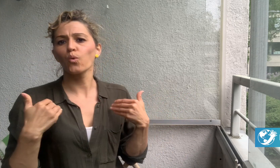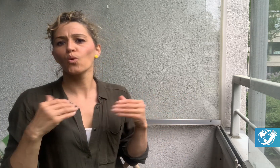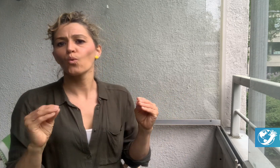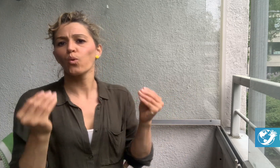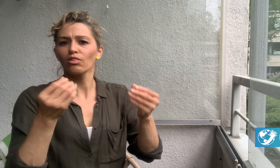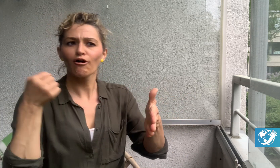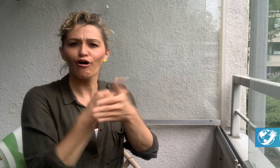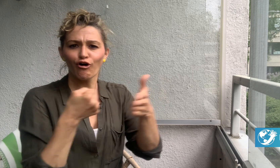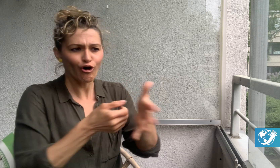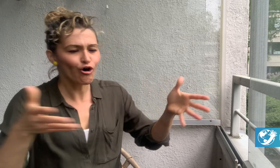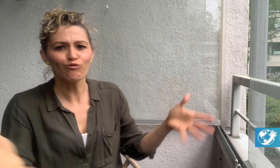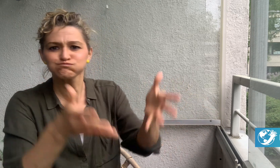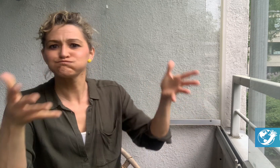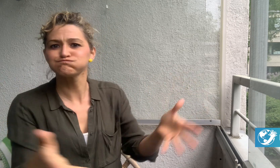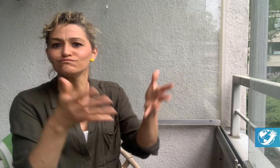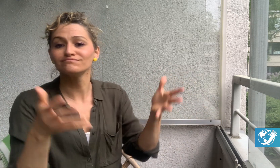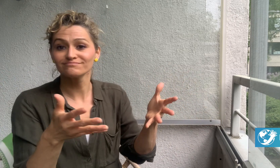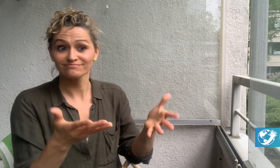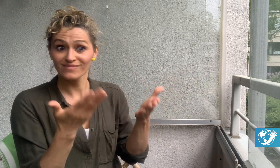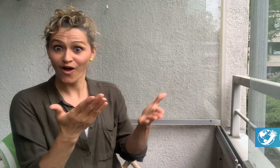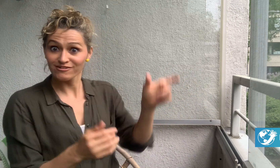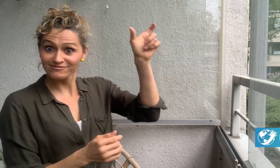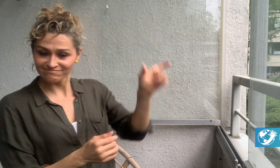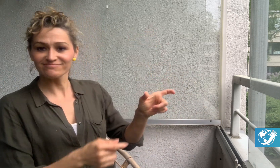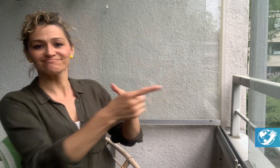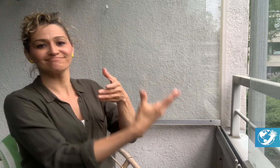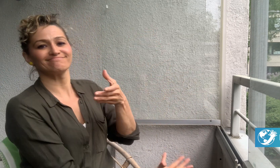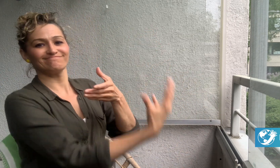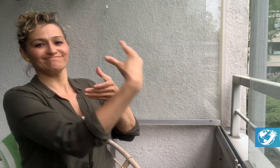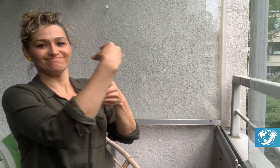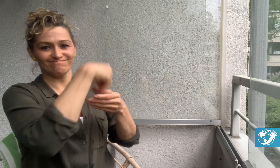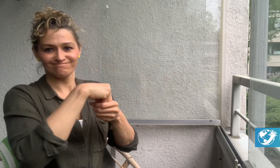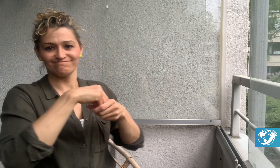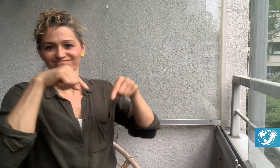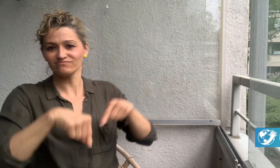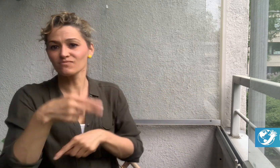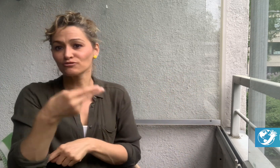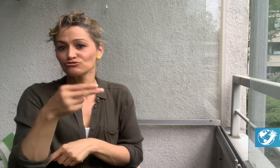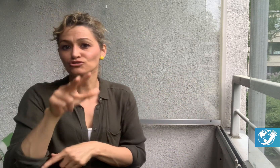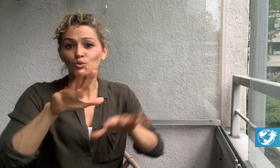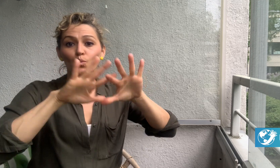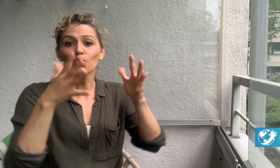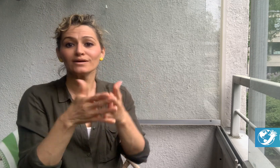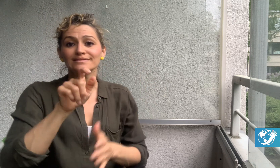She has recently joined H3 World TV’s